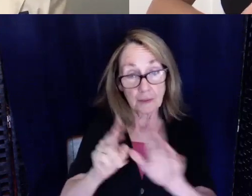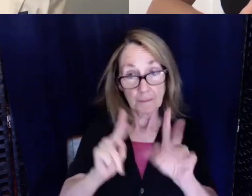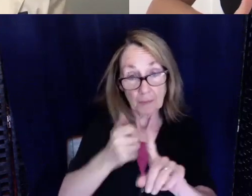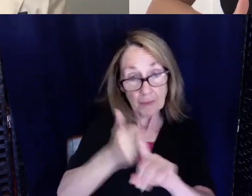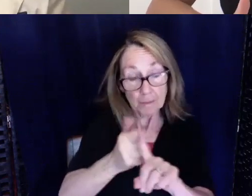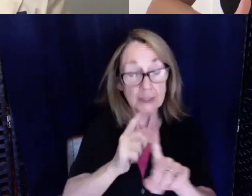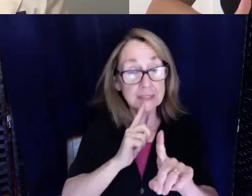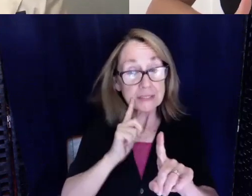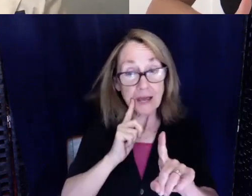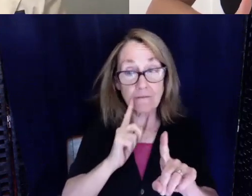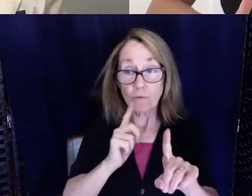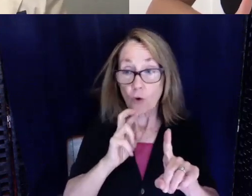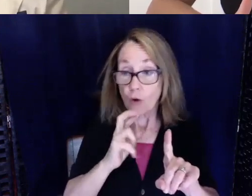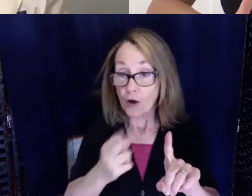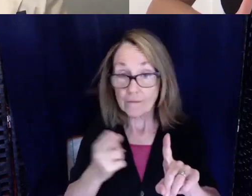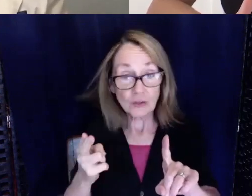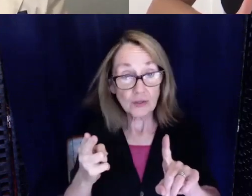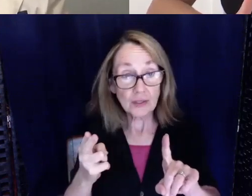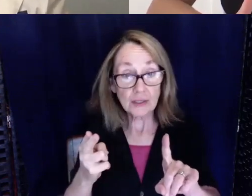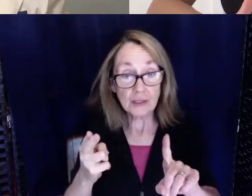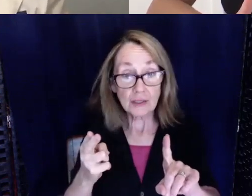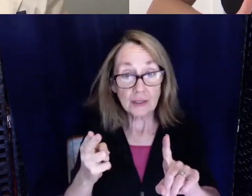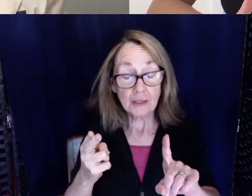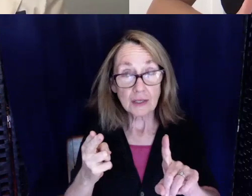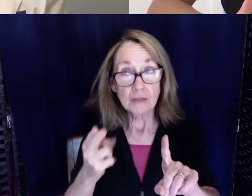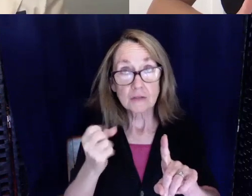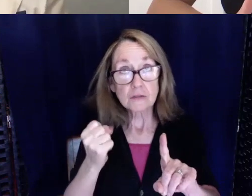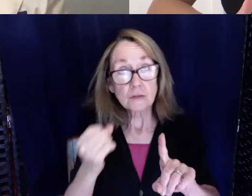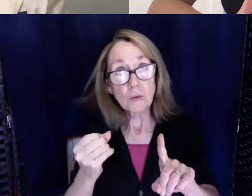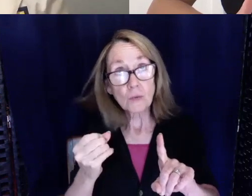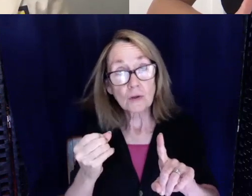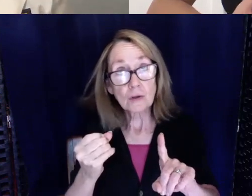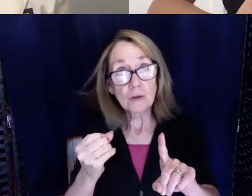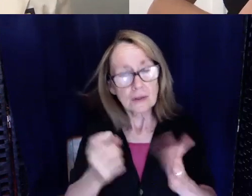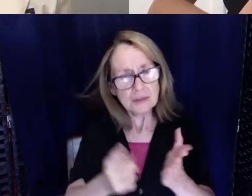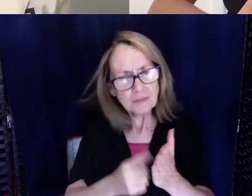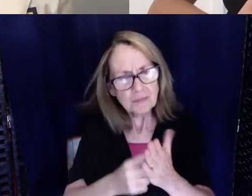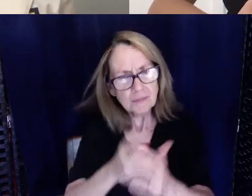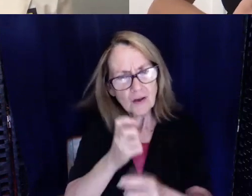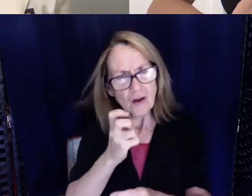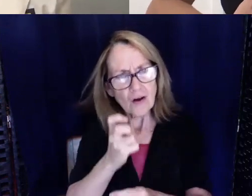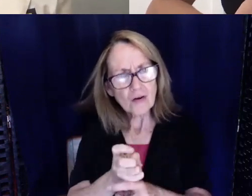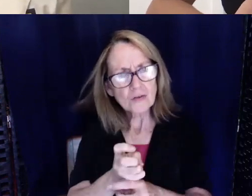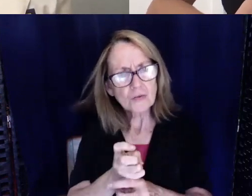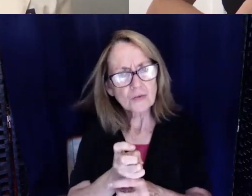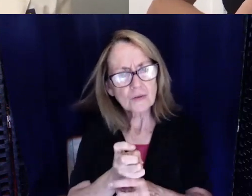hard of hearing. So sometimes you know it can be hard to, you know there's that phrase,